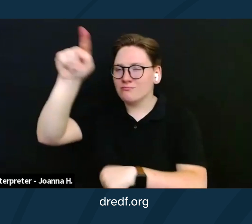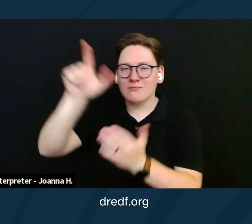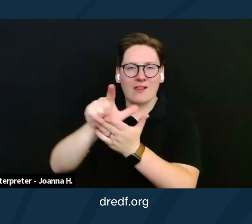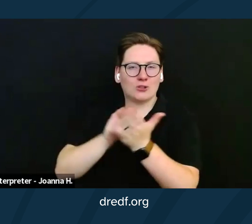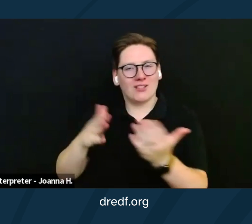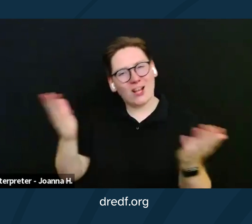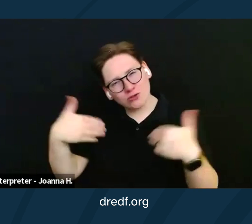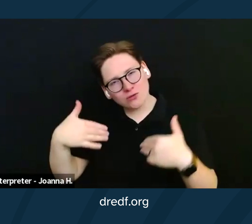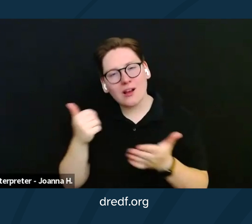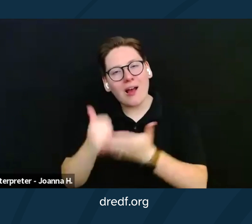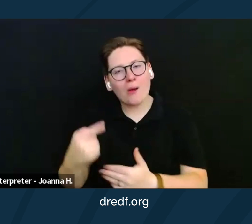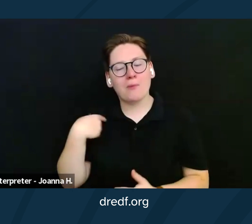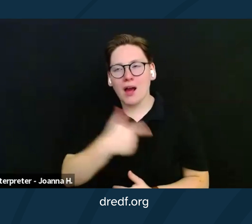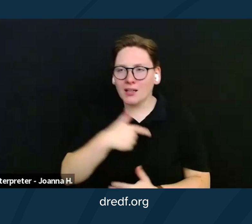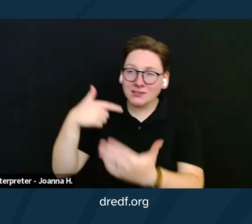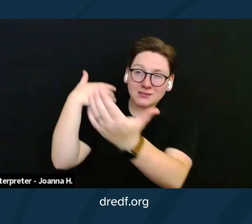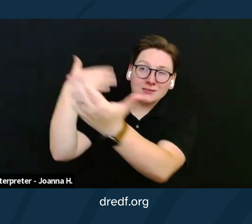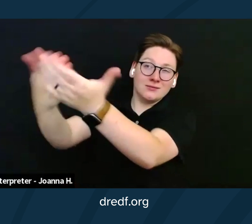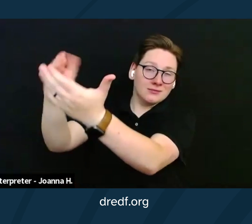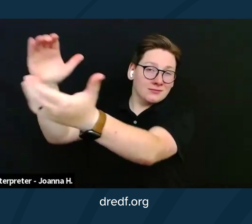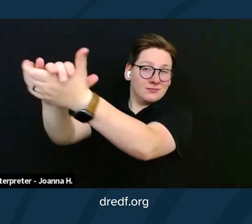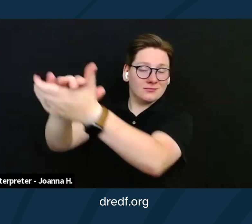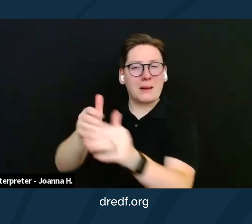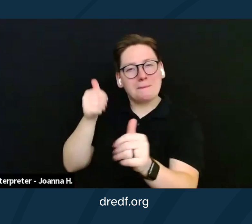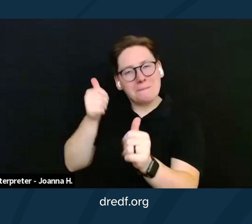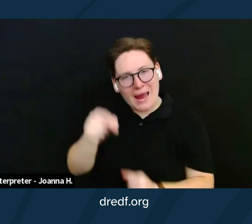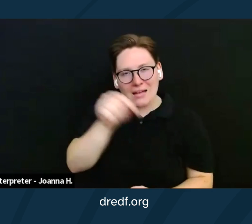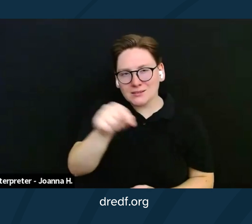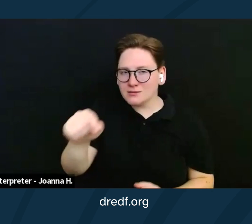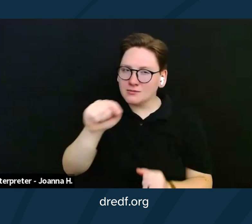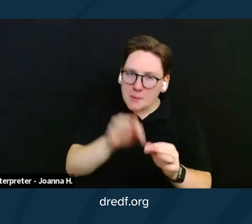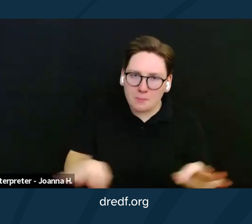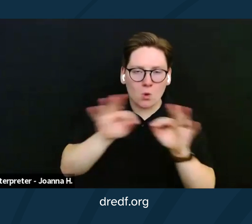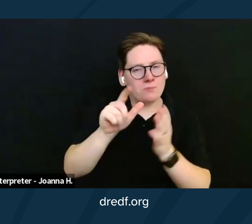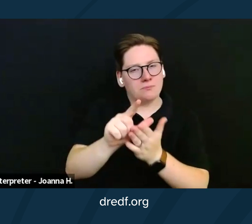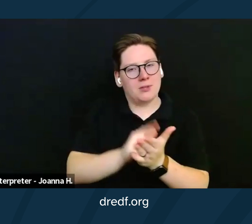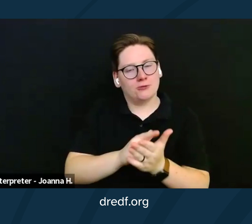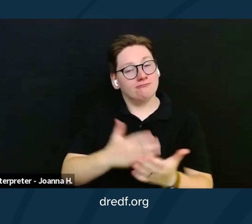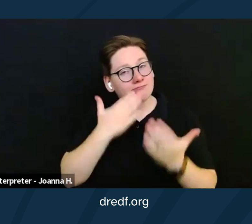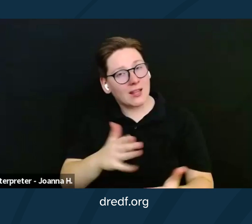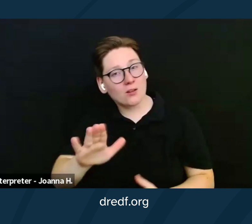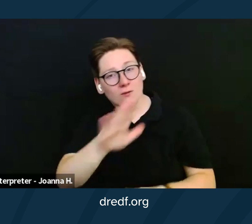the rest of the way by passing these important bills. Thank you for listening and for your time today.